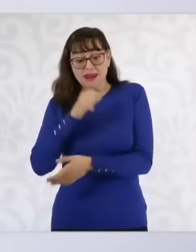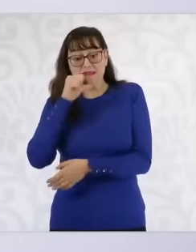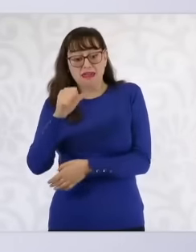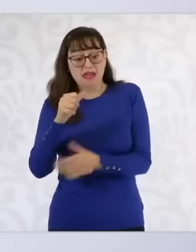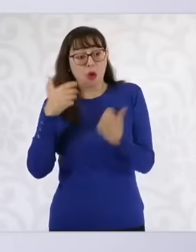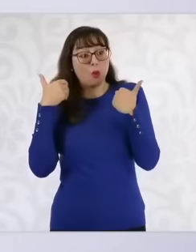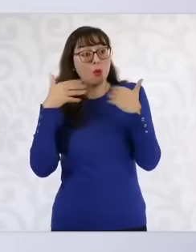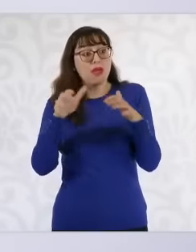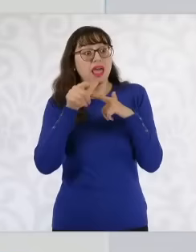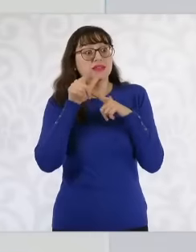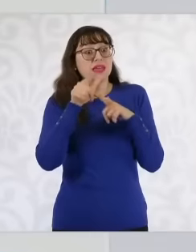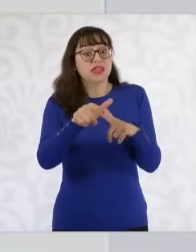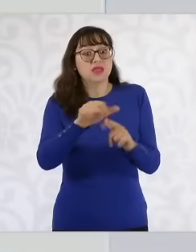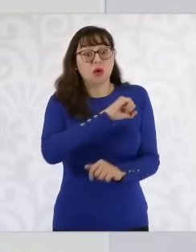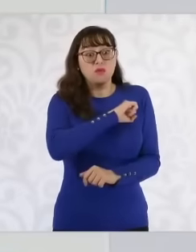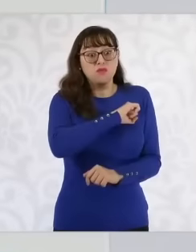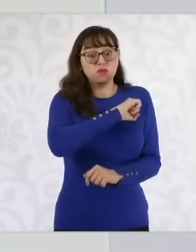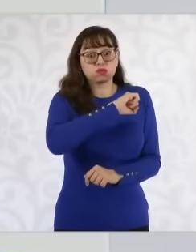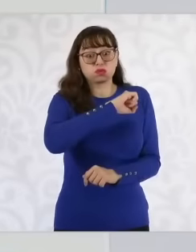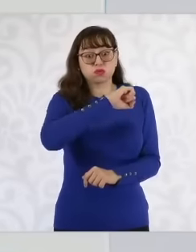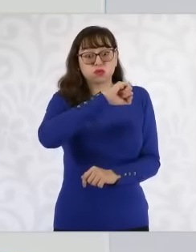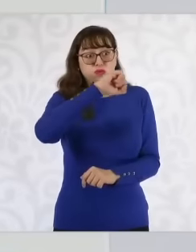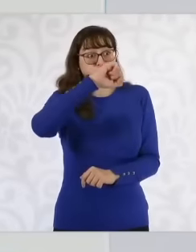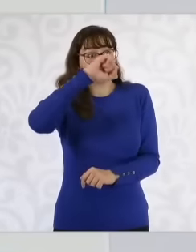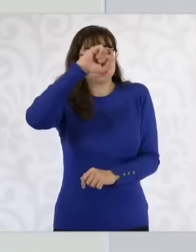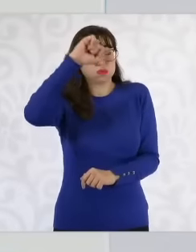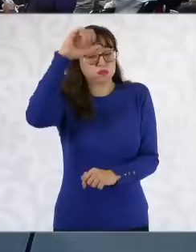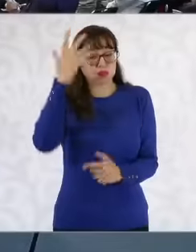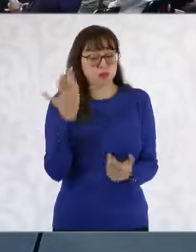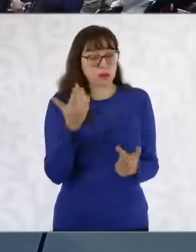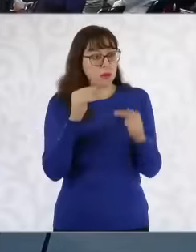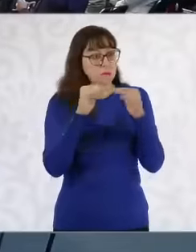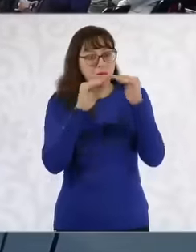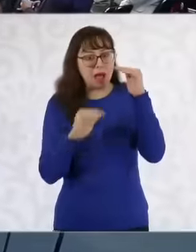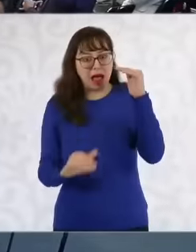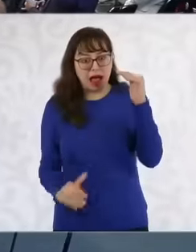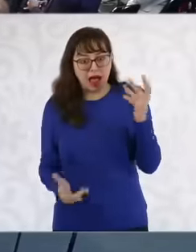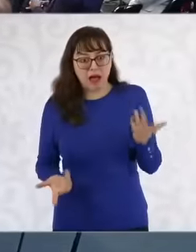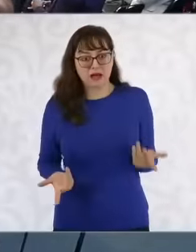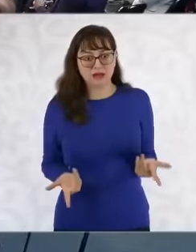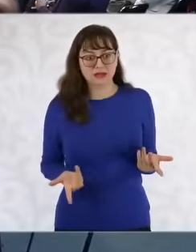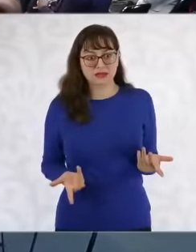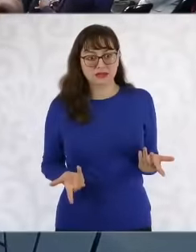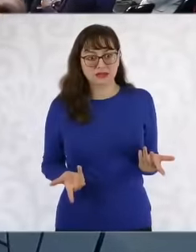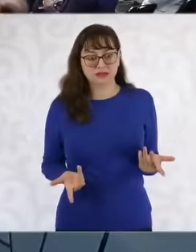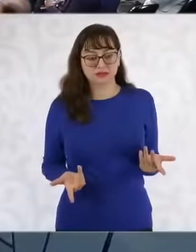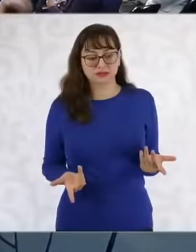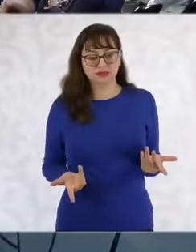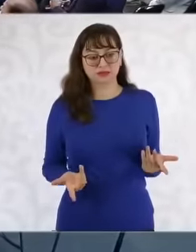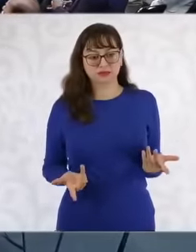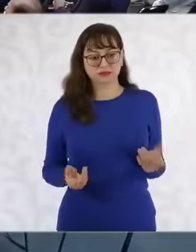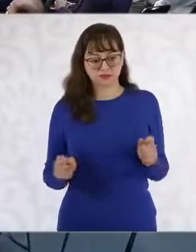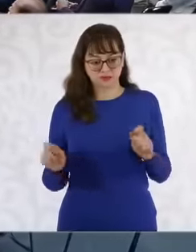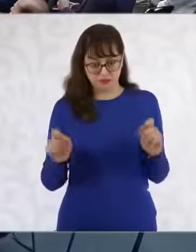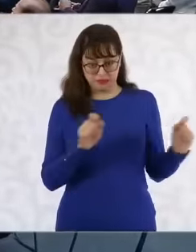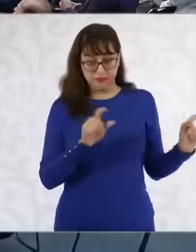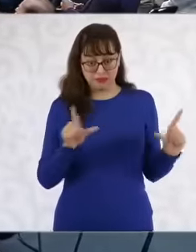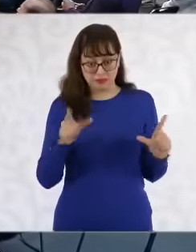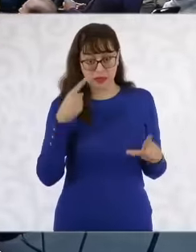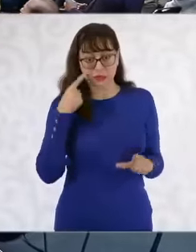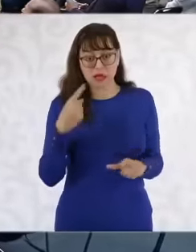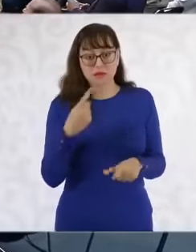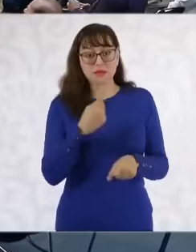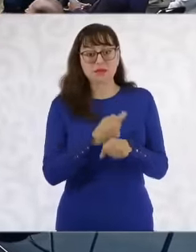there it is Let's see Go back to first homicides the first graph I think